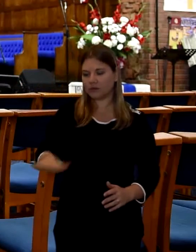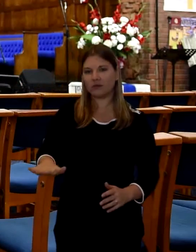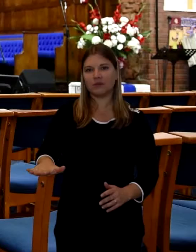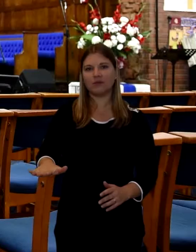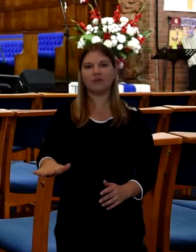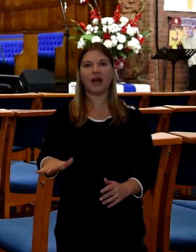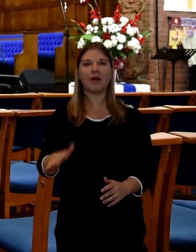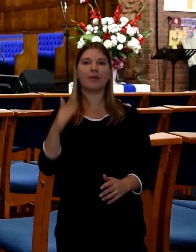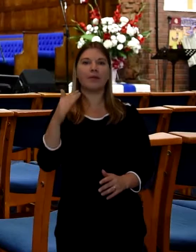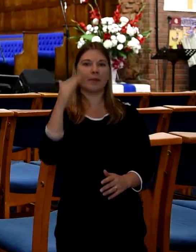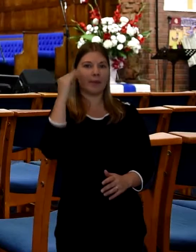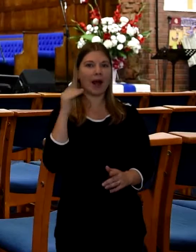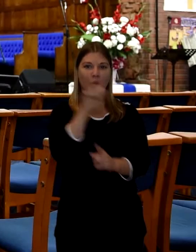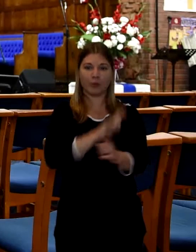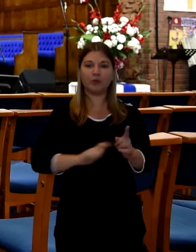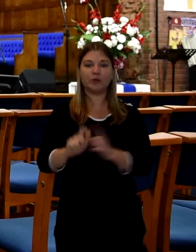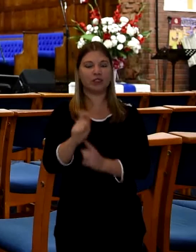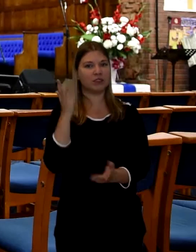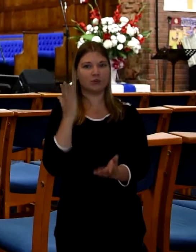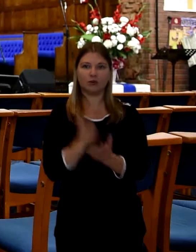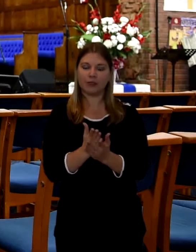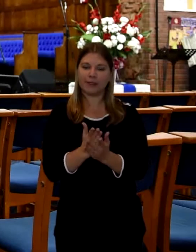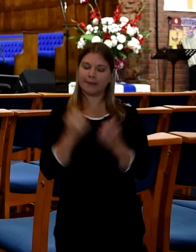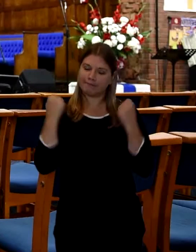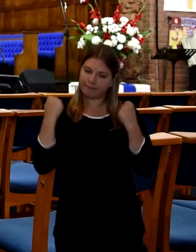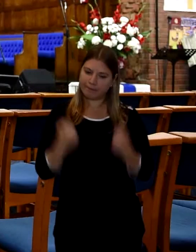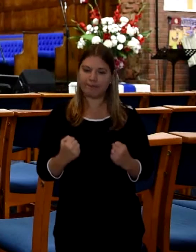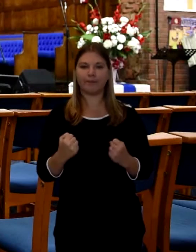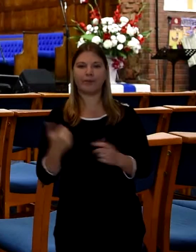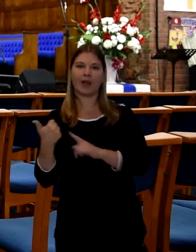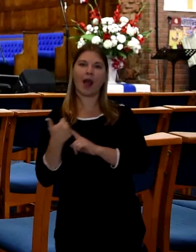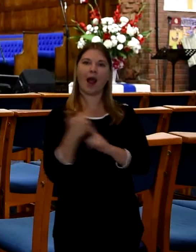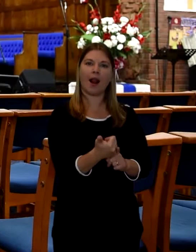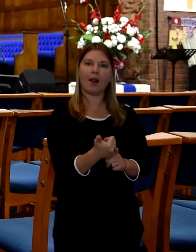We actually and once the graves dug by the gravediggers they know now, it's something that they know